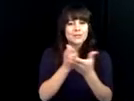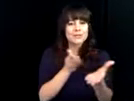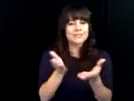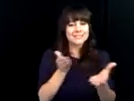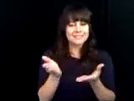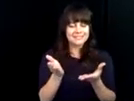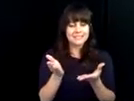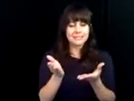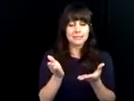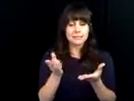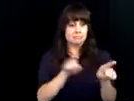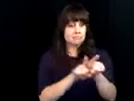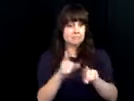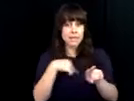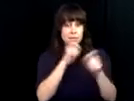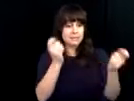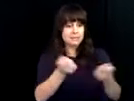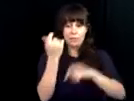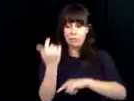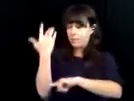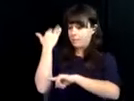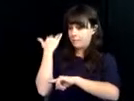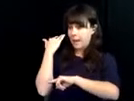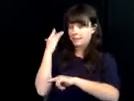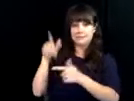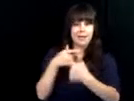we take the time to focus on 100 years of vocational